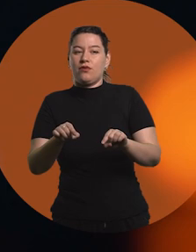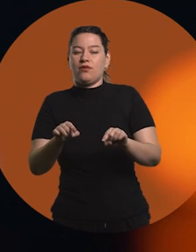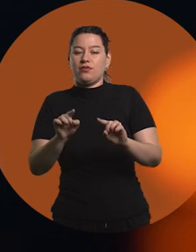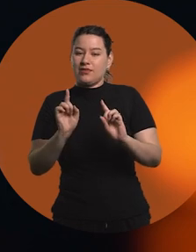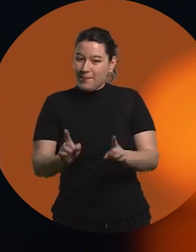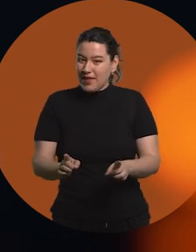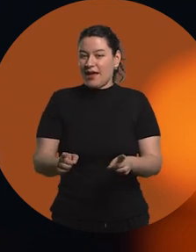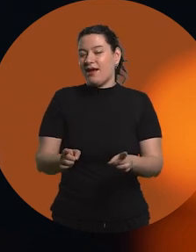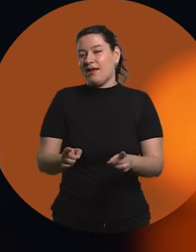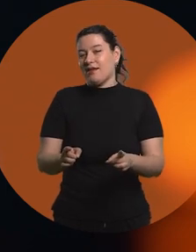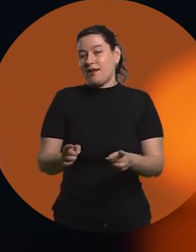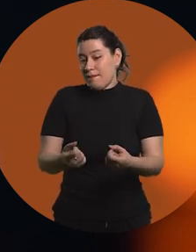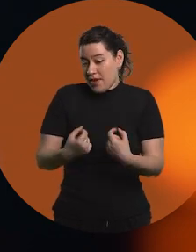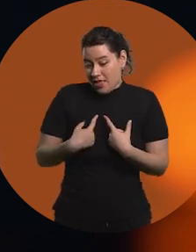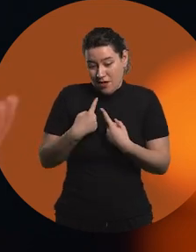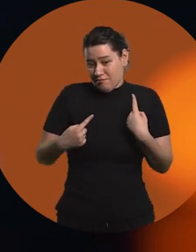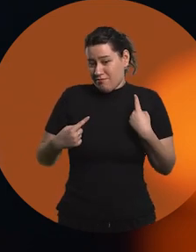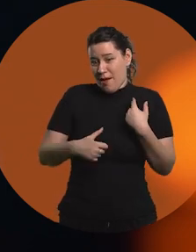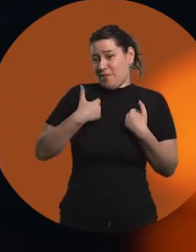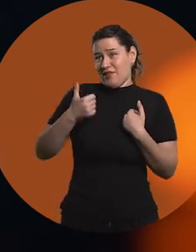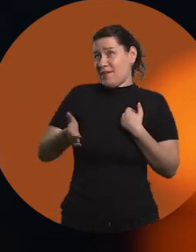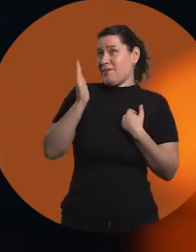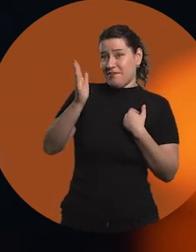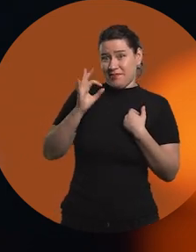also give you tools that you'll use your whole life, it seems to me.